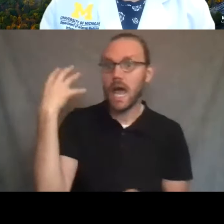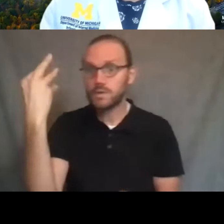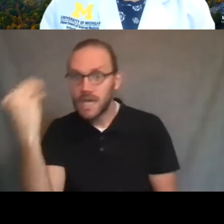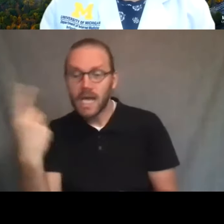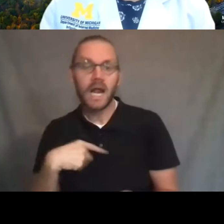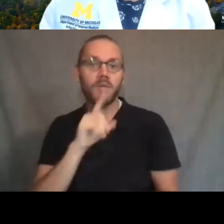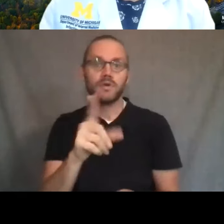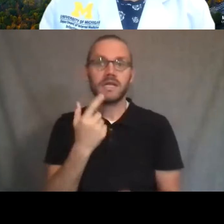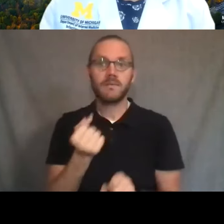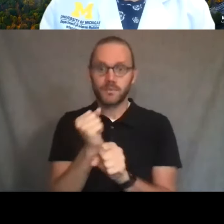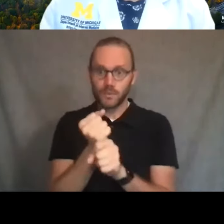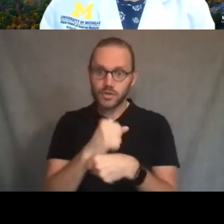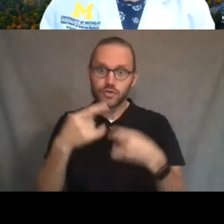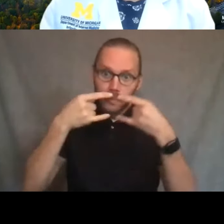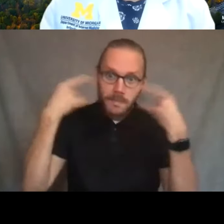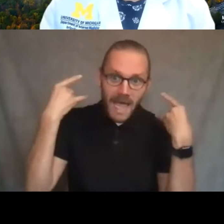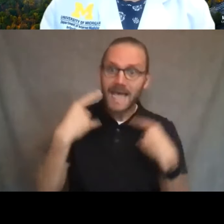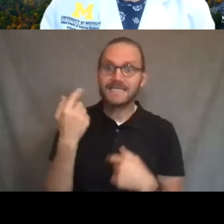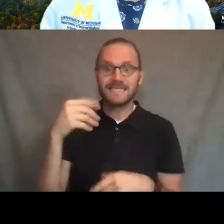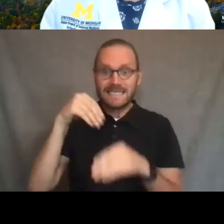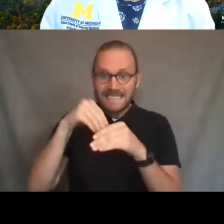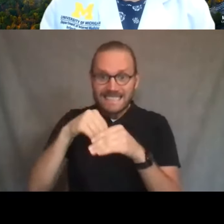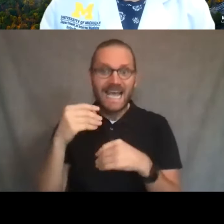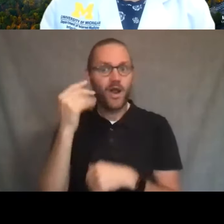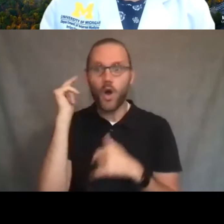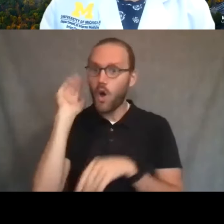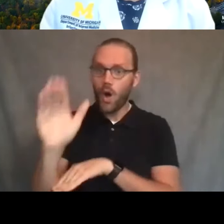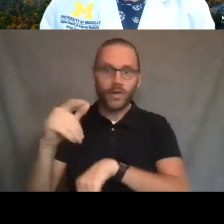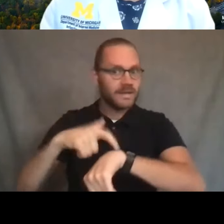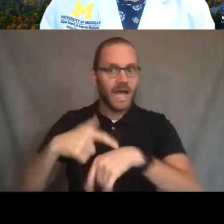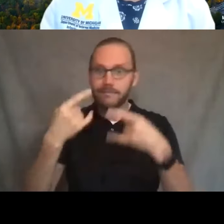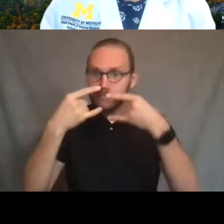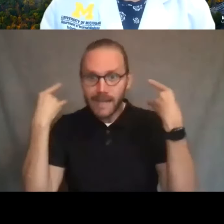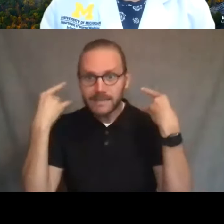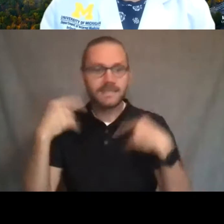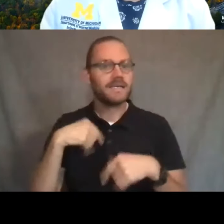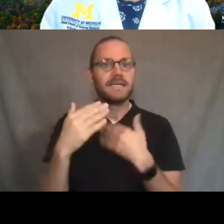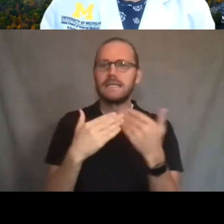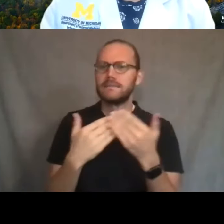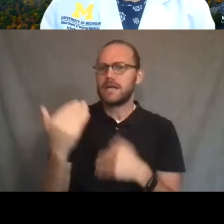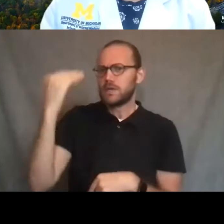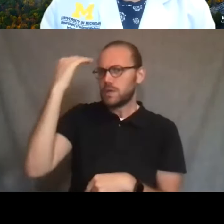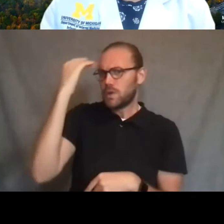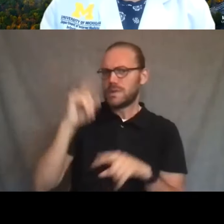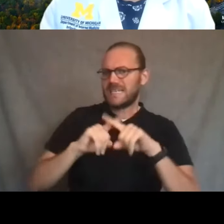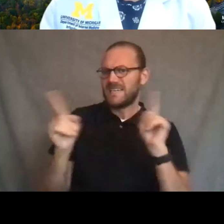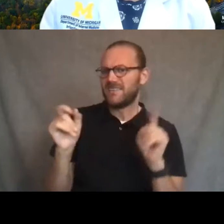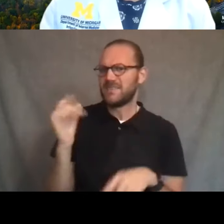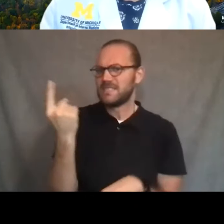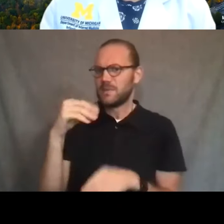I'm wearing my mask indoors all the time, and I really wouldn't do anything different if I knew that somebody in that environment had COVID-19.